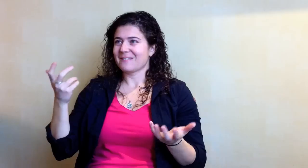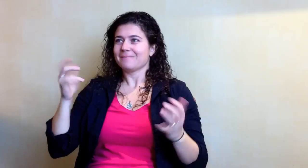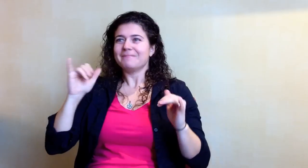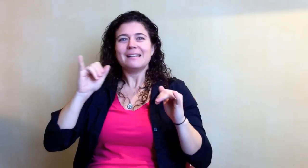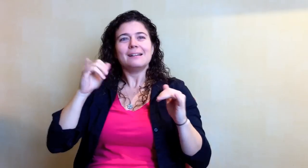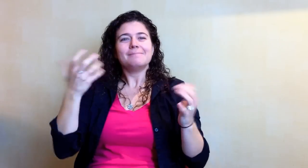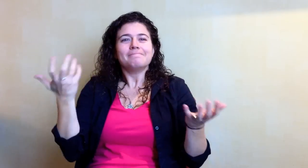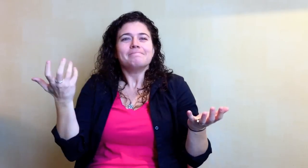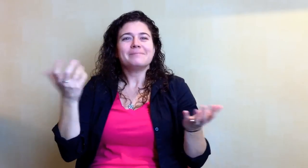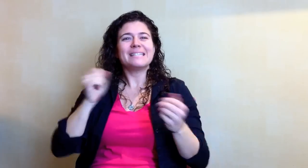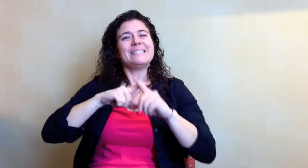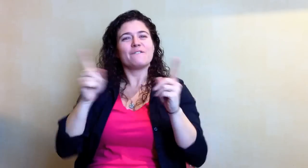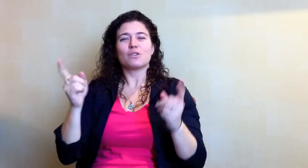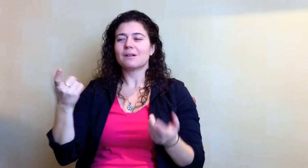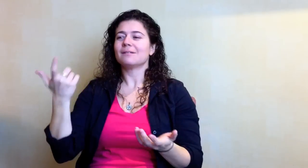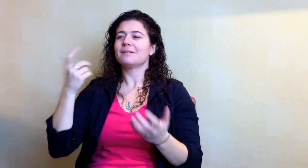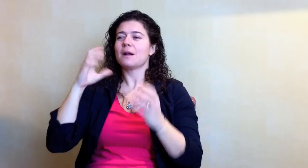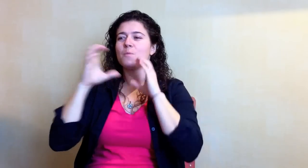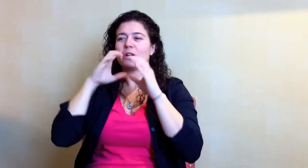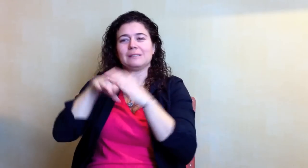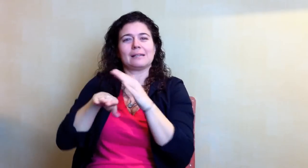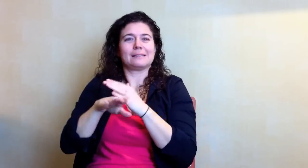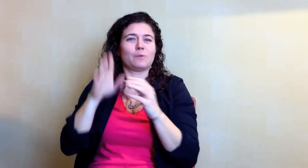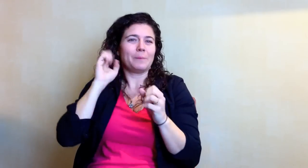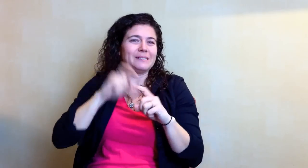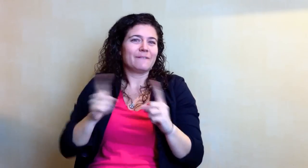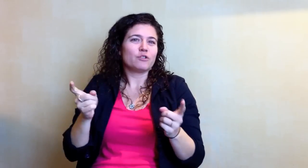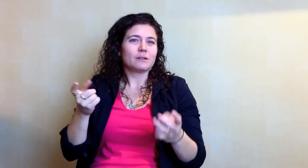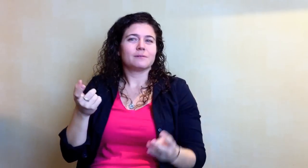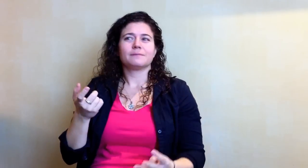Ah, it’s different when it comes to communication accessibility. Of course, it will be different.